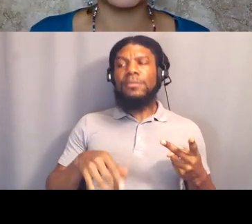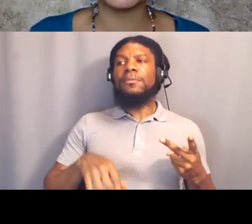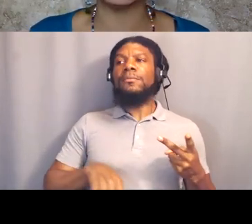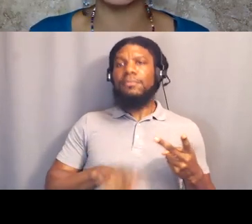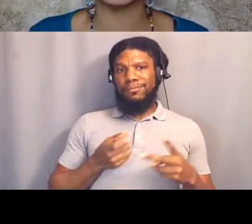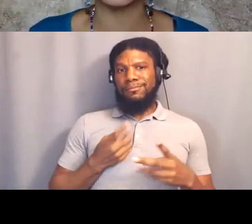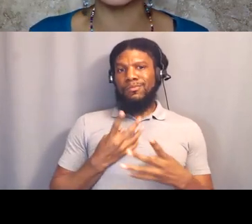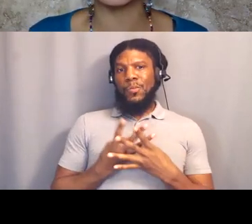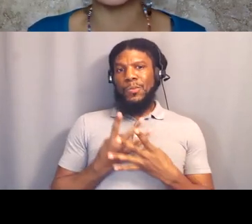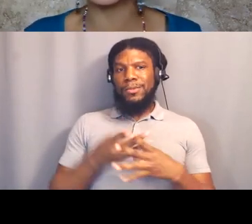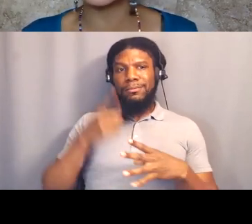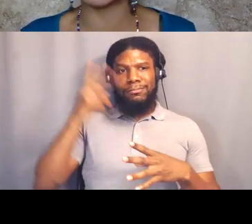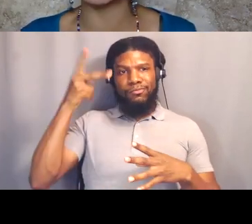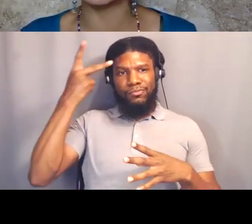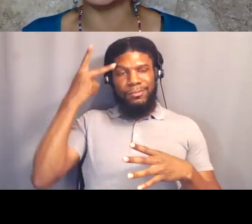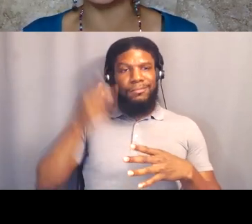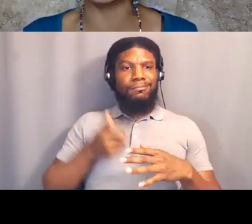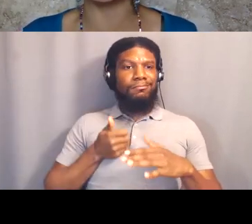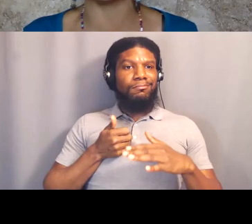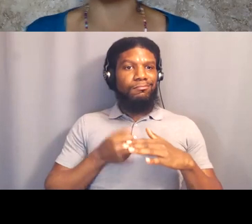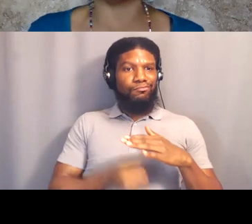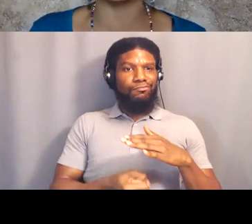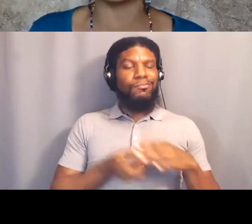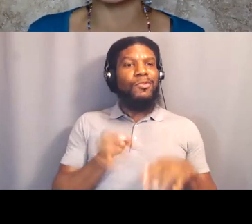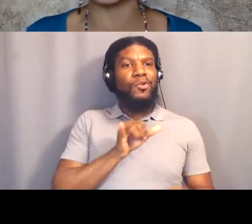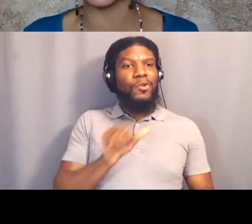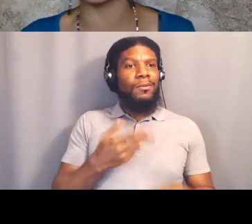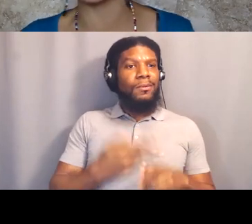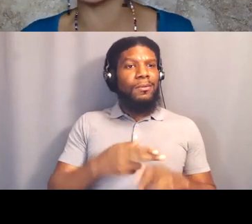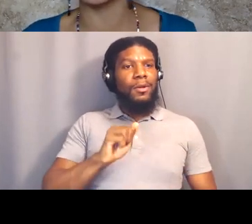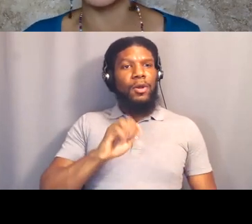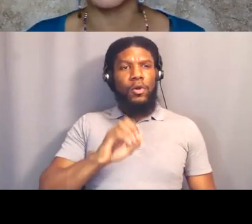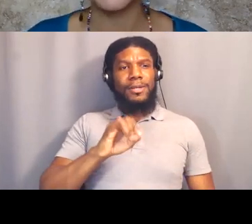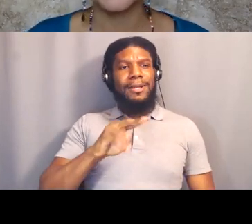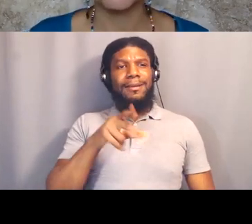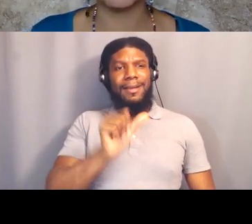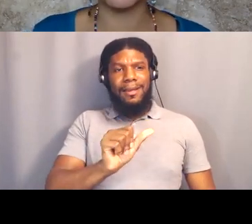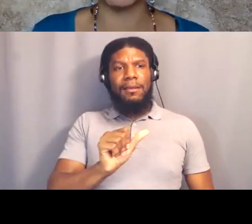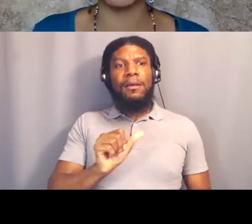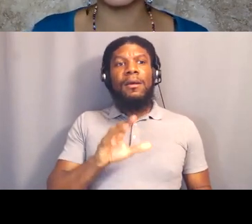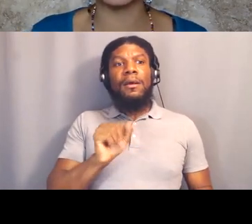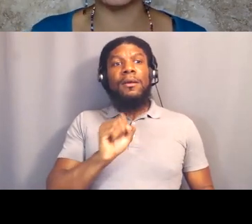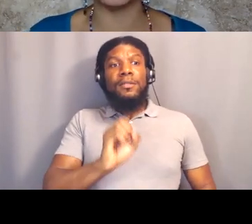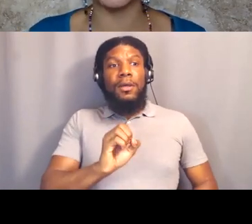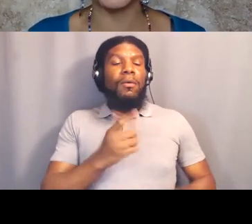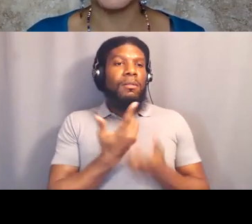but Sekou Odinga did 37 years for liberating Assata Shakur from prison in New York.